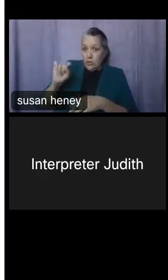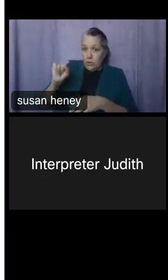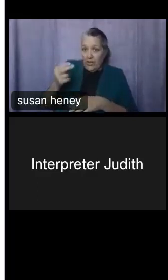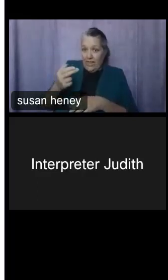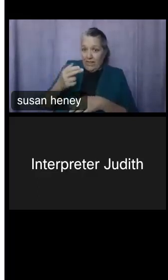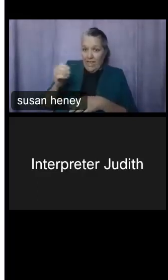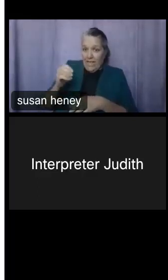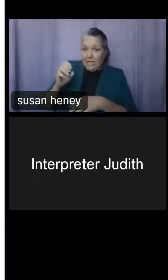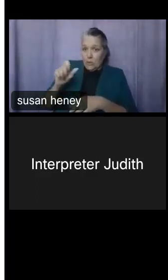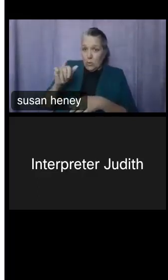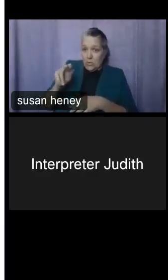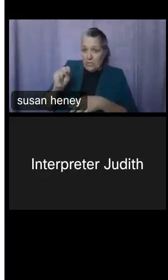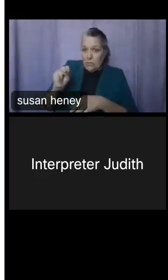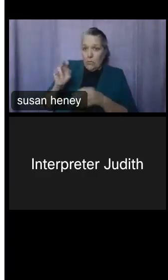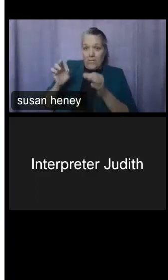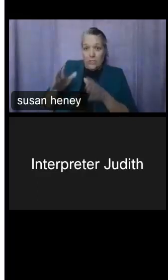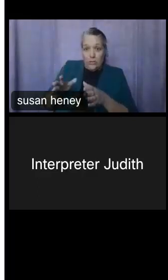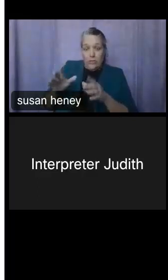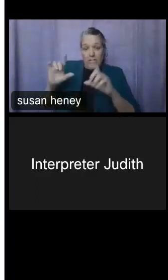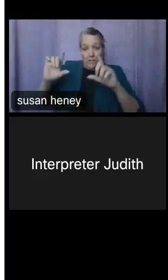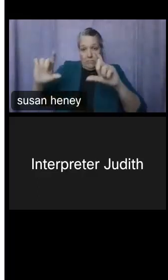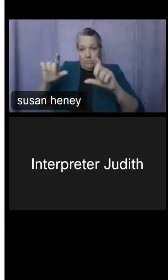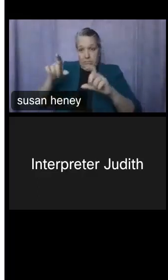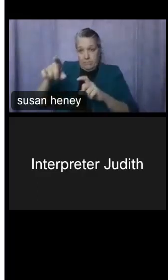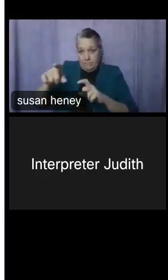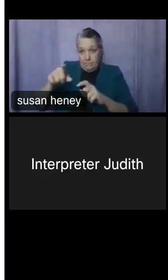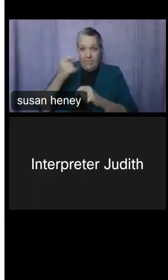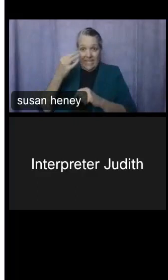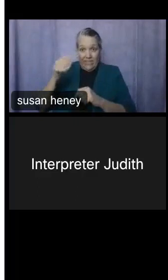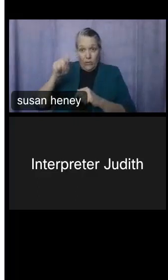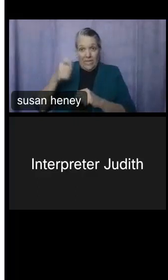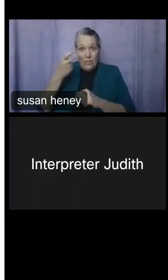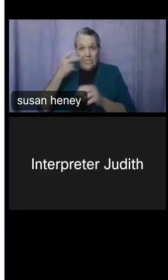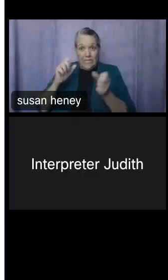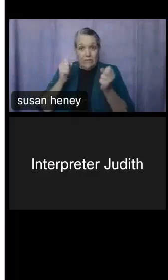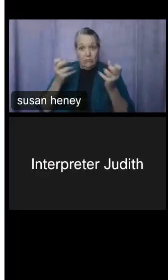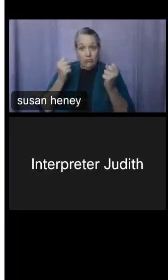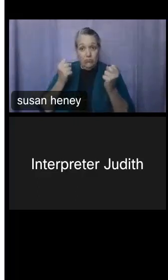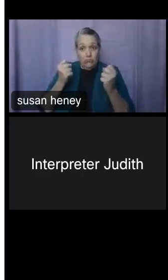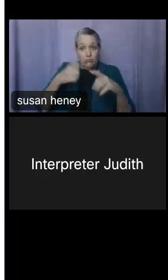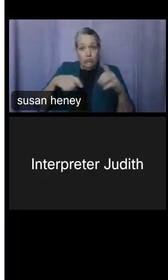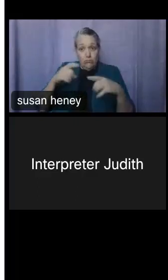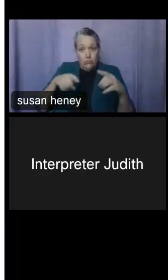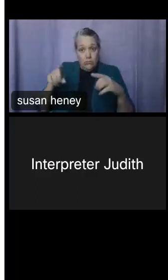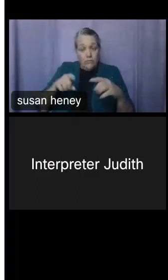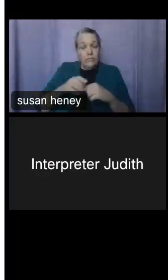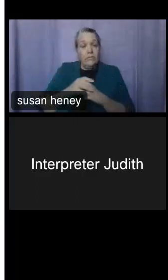They are visible on the screen if needed. This new series was created by the Census